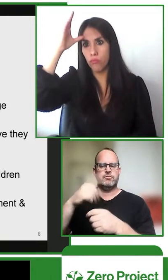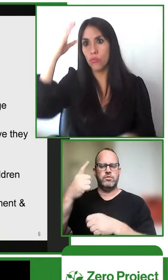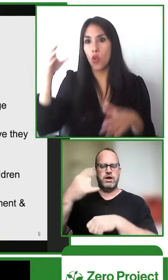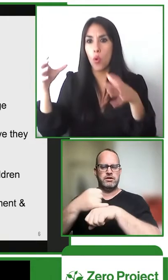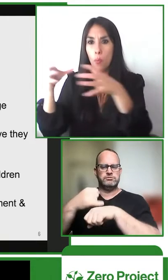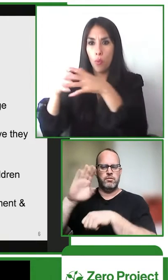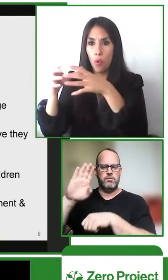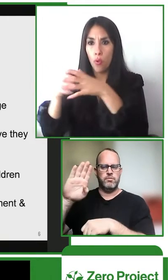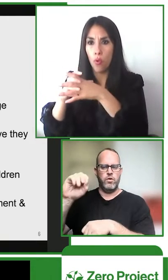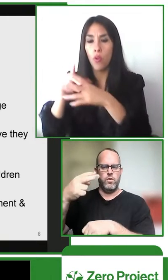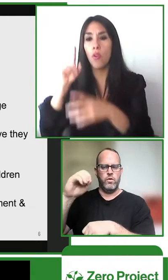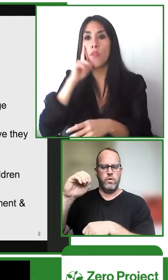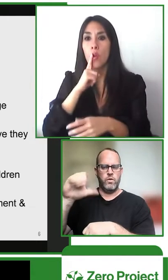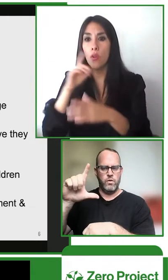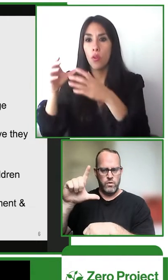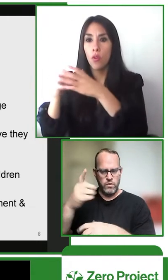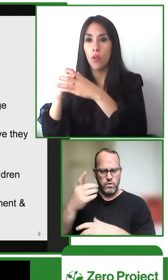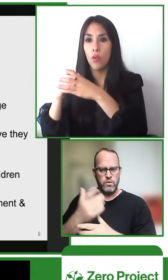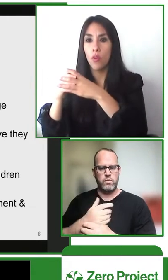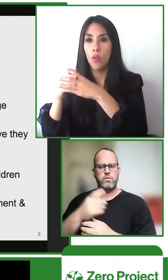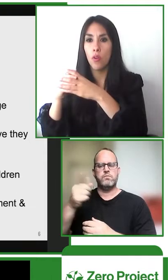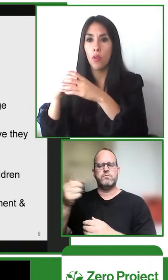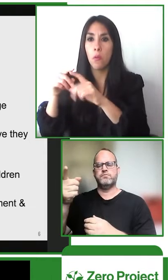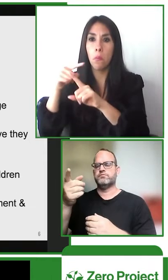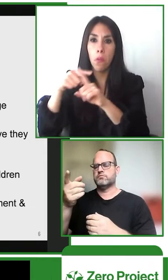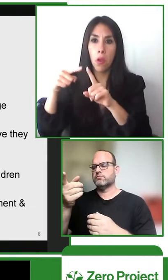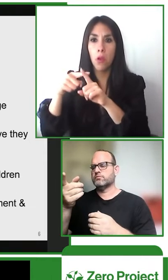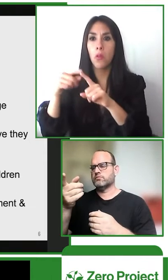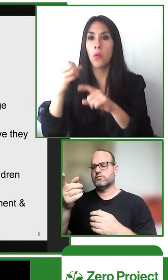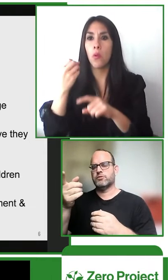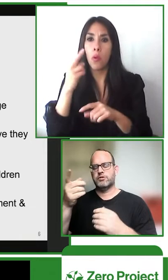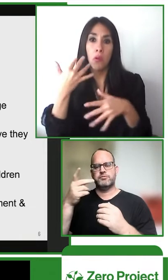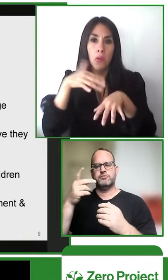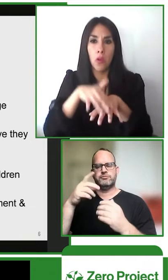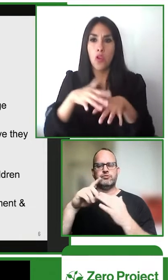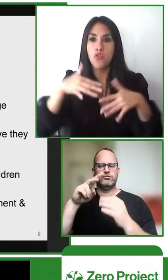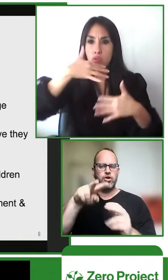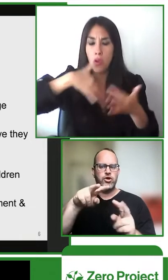we had a deaf child in the philippines on the island of bahay she was